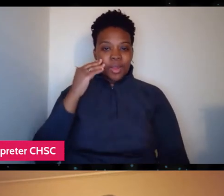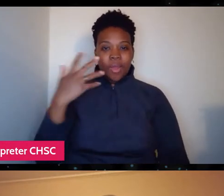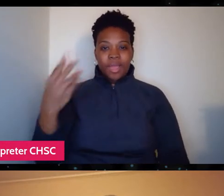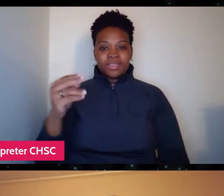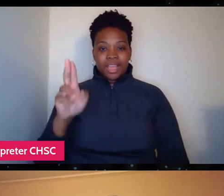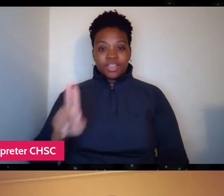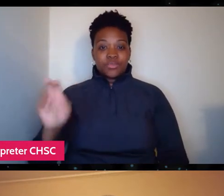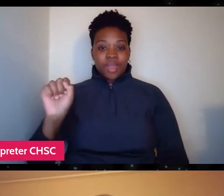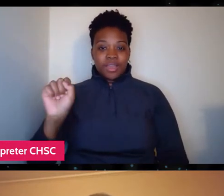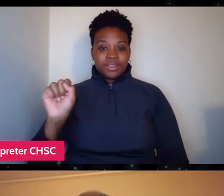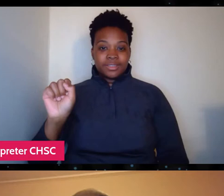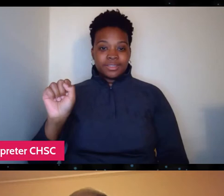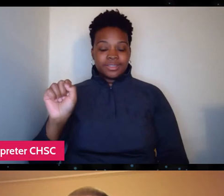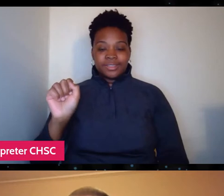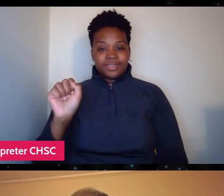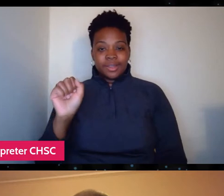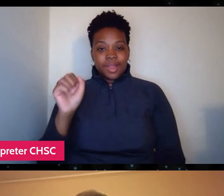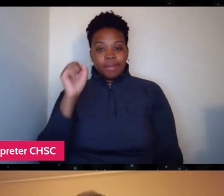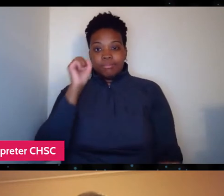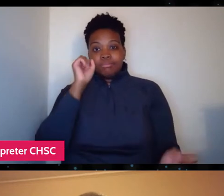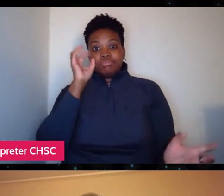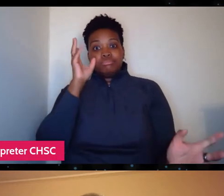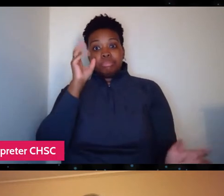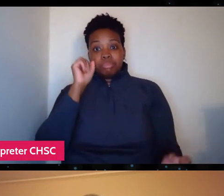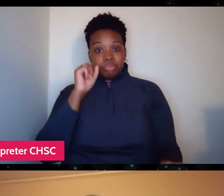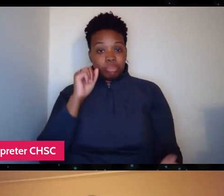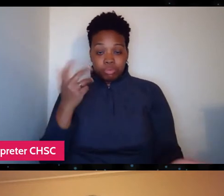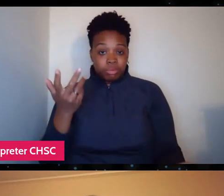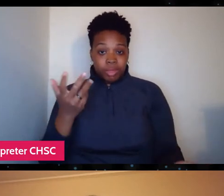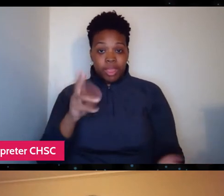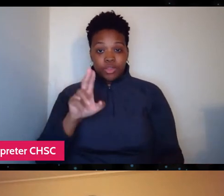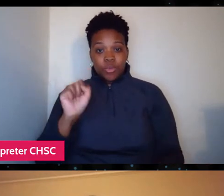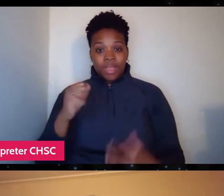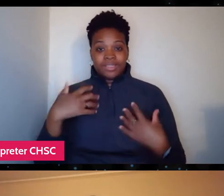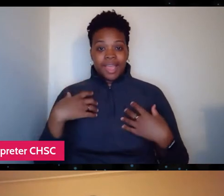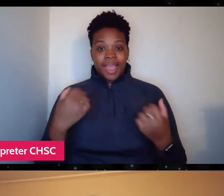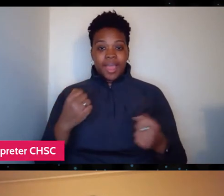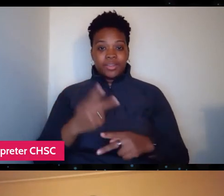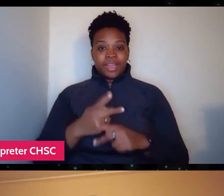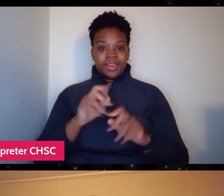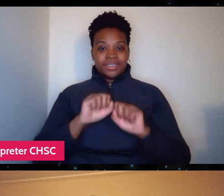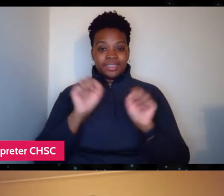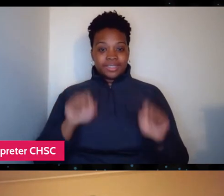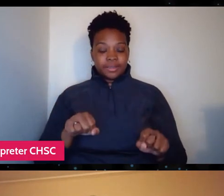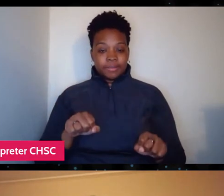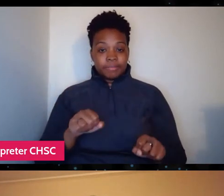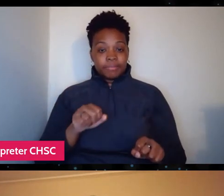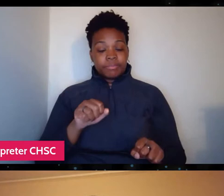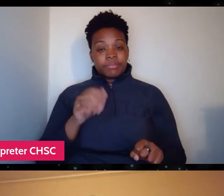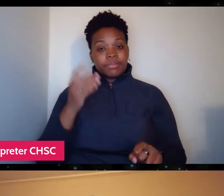are just dumbfounded by the US healthcare system. Is that what led you to this story first,